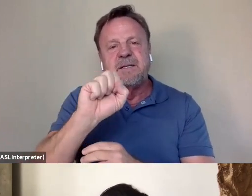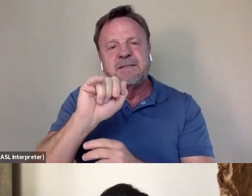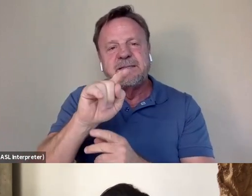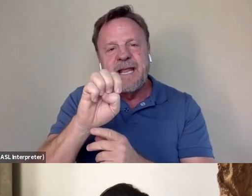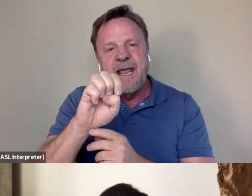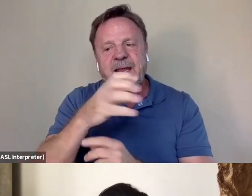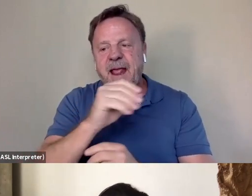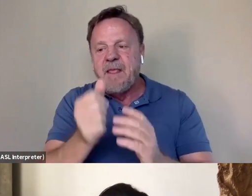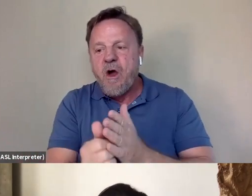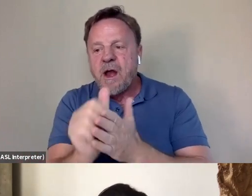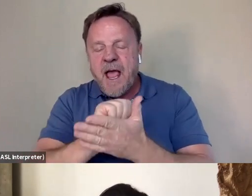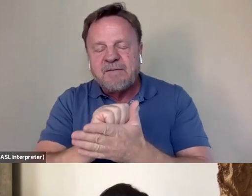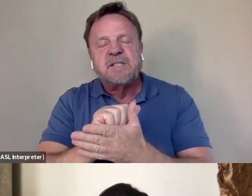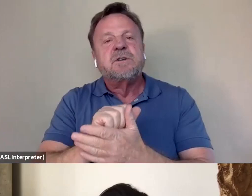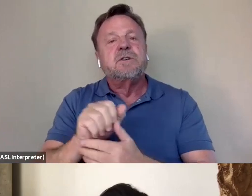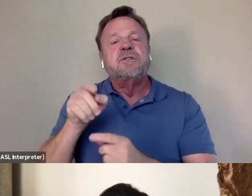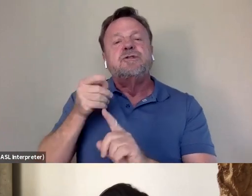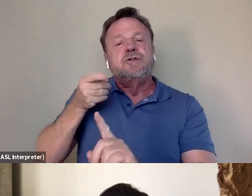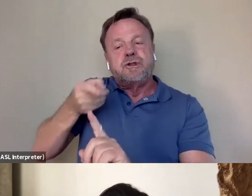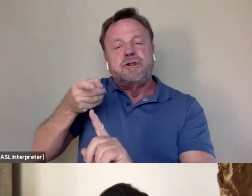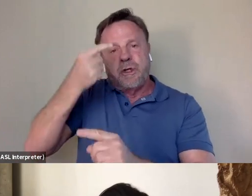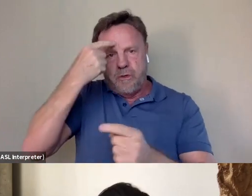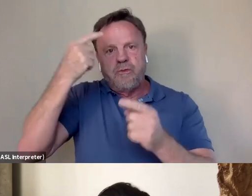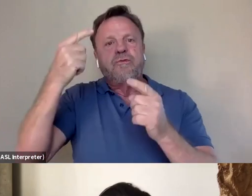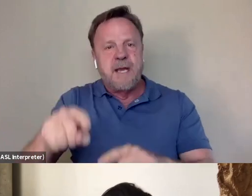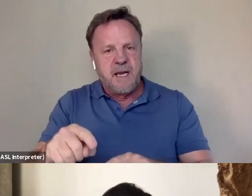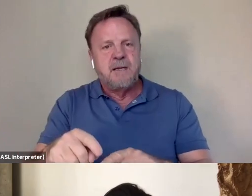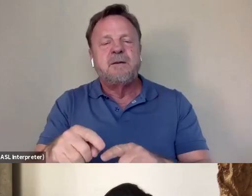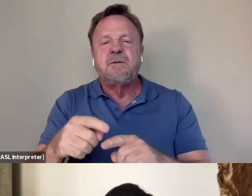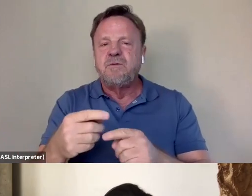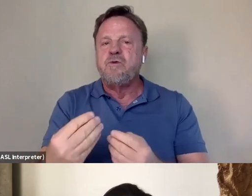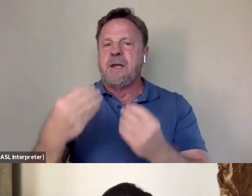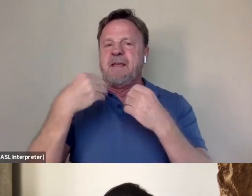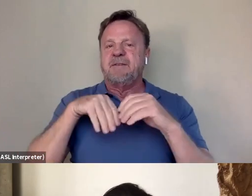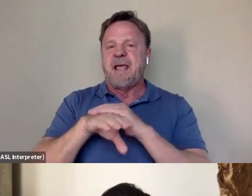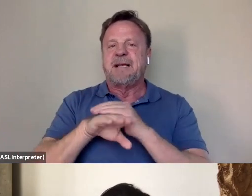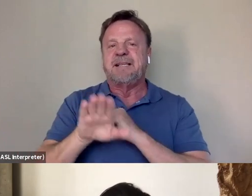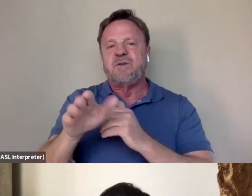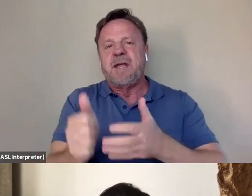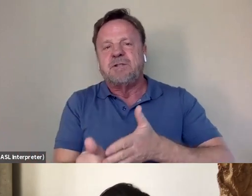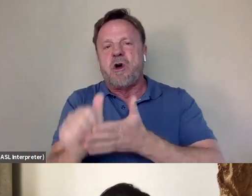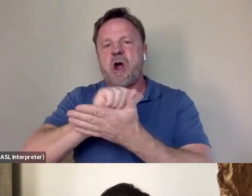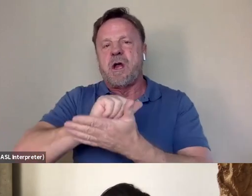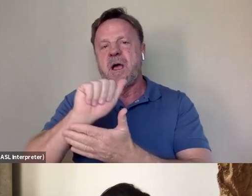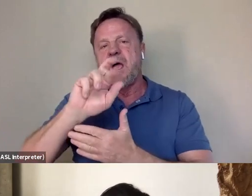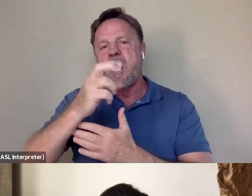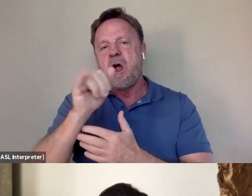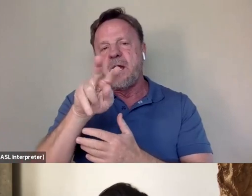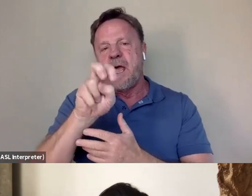she agreed to kind of give us access to the archive and that helped shape the story in many ways,